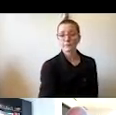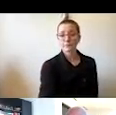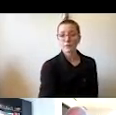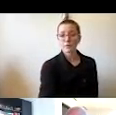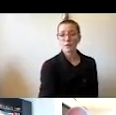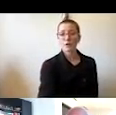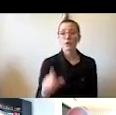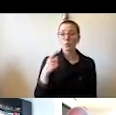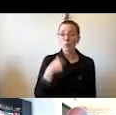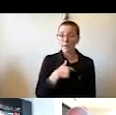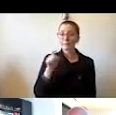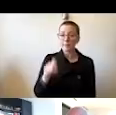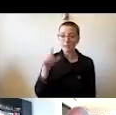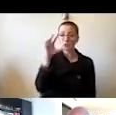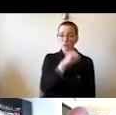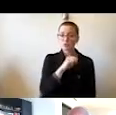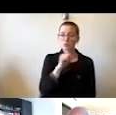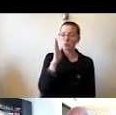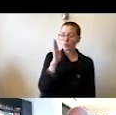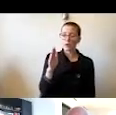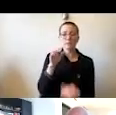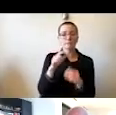and losses continue into the spring semester.